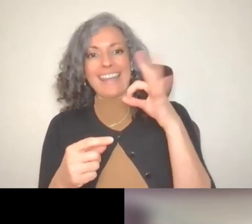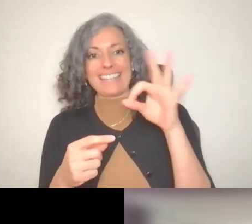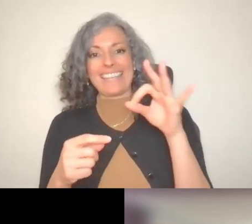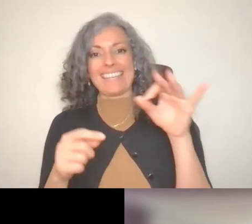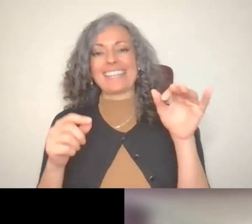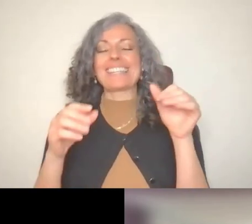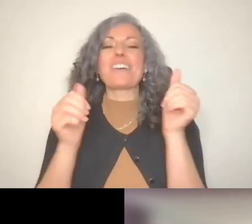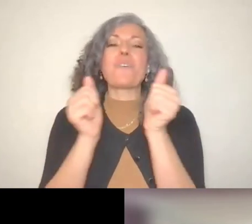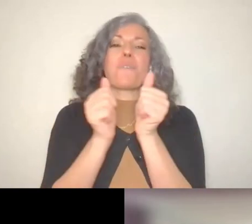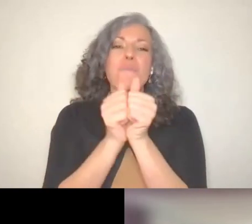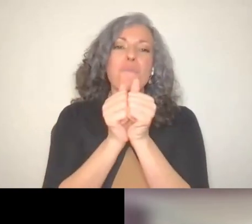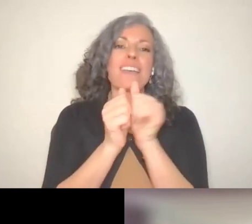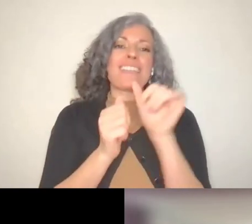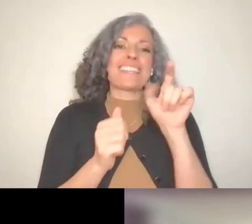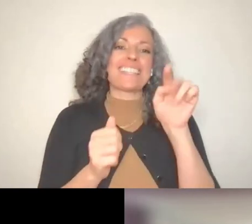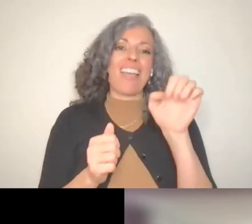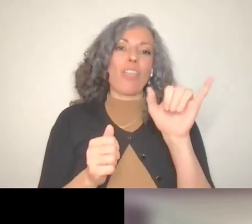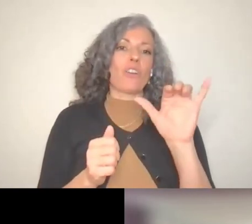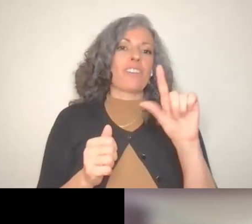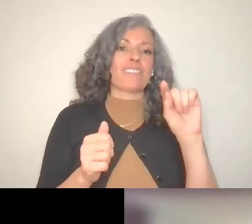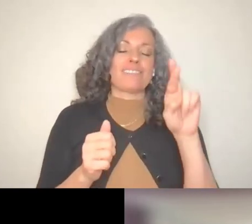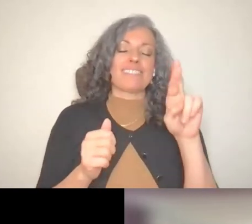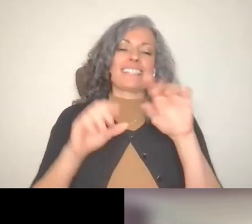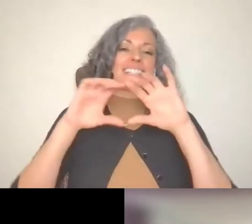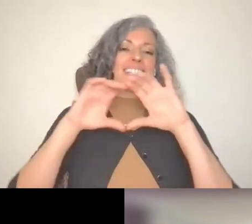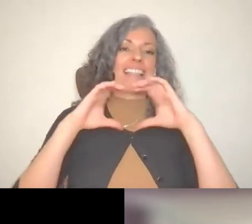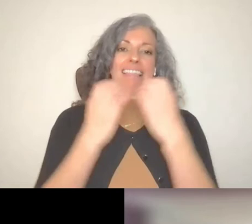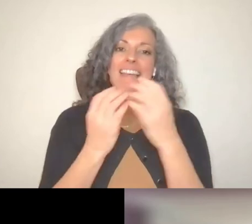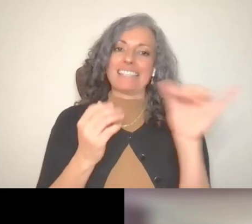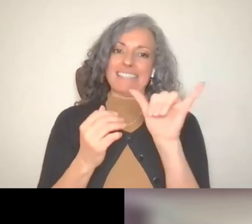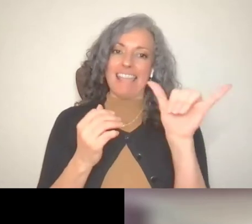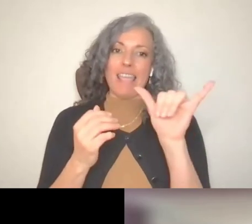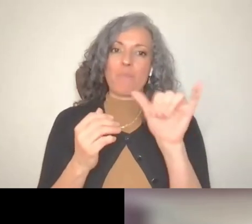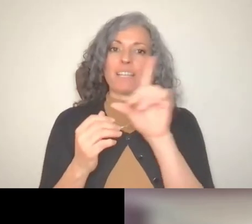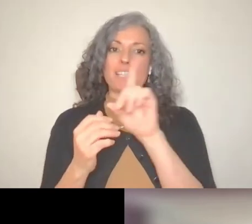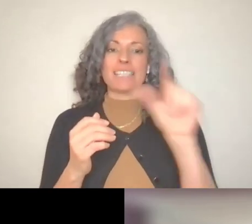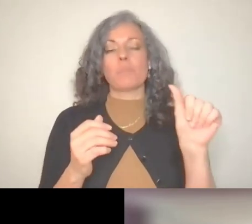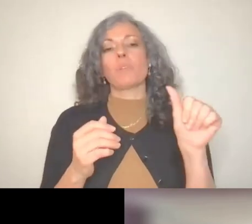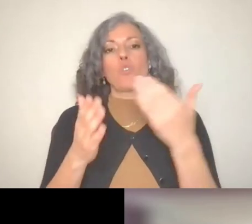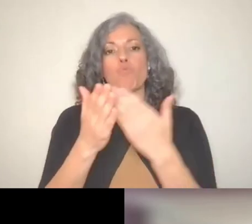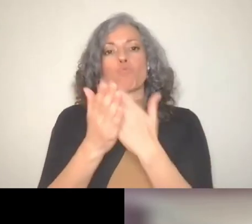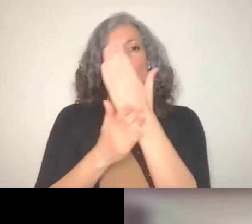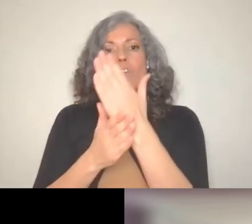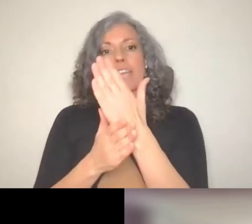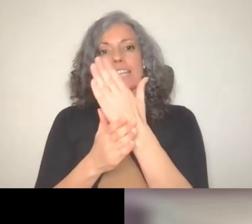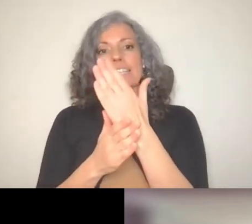ambassadors. A disability rights, attorney with Indiana's protection and advocacy agency.